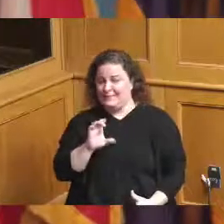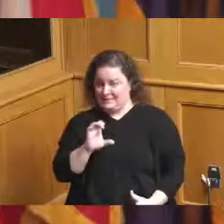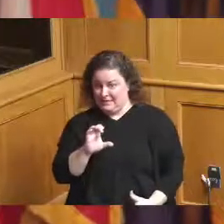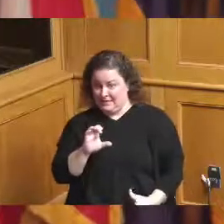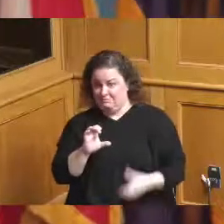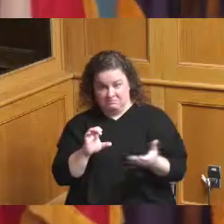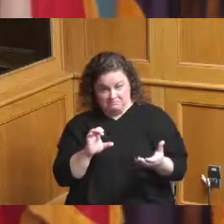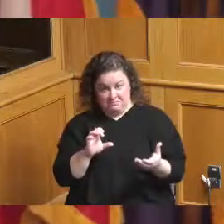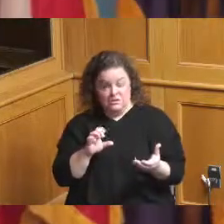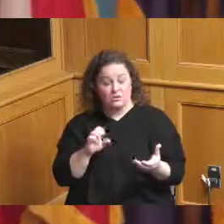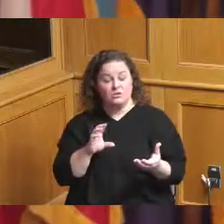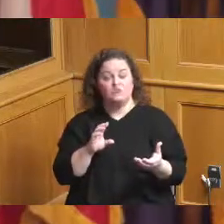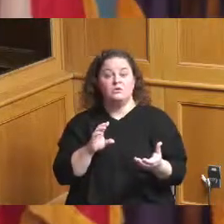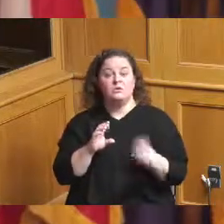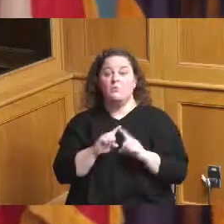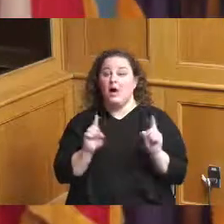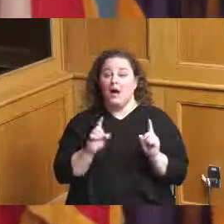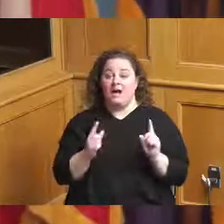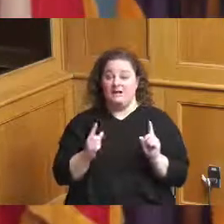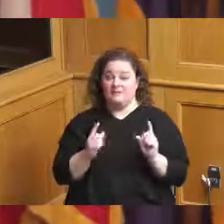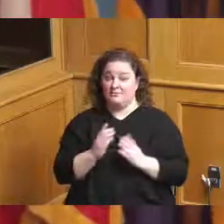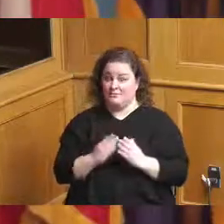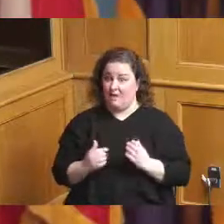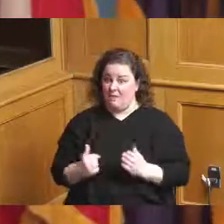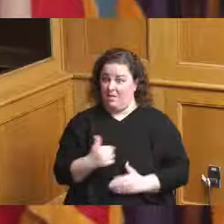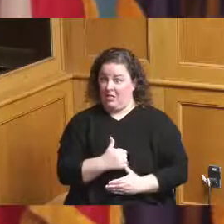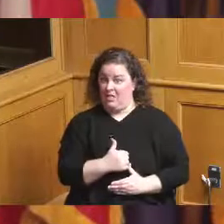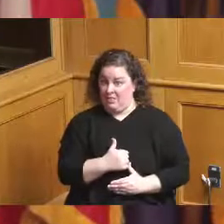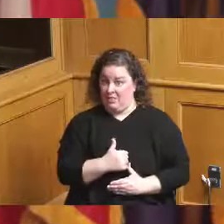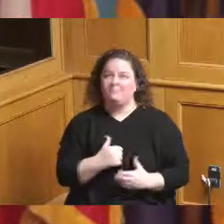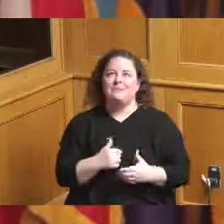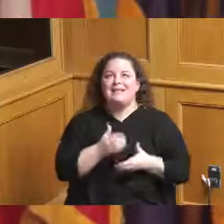and but there were some things I've learned over the years that I would have done